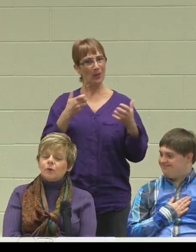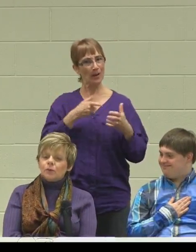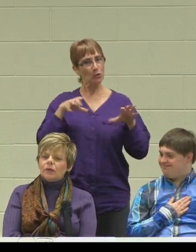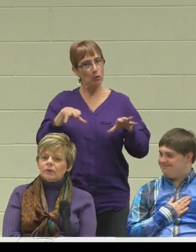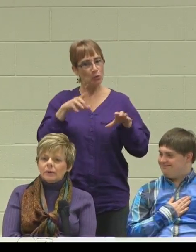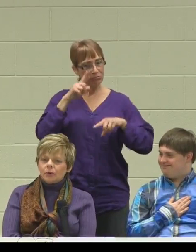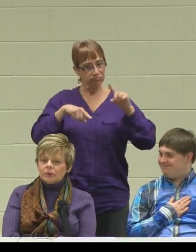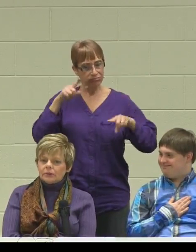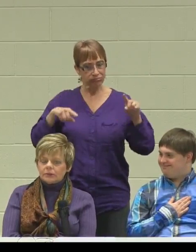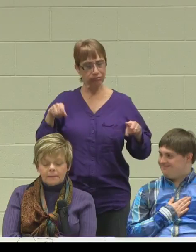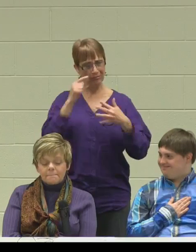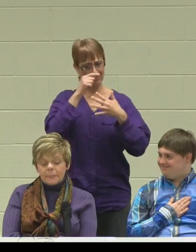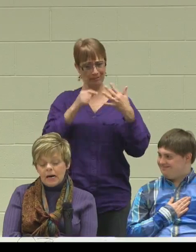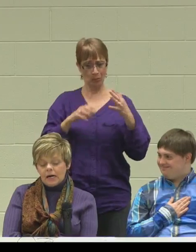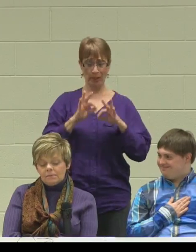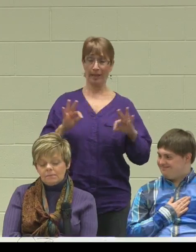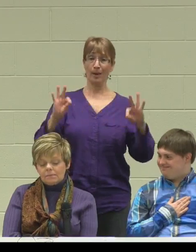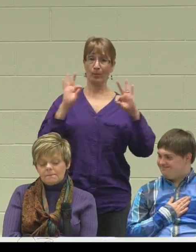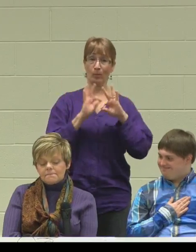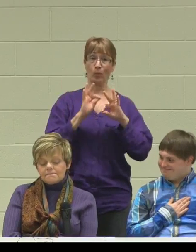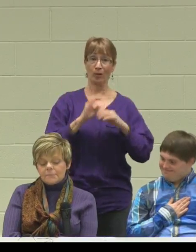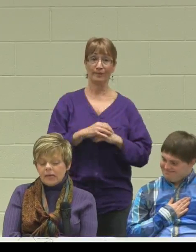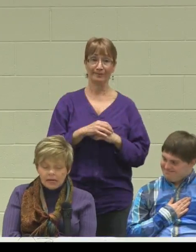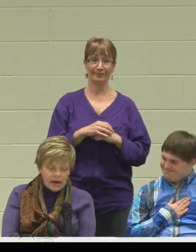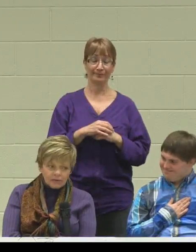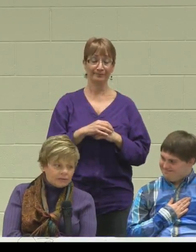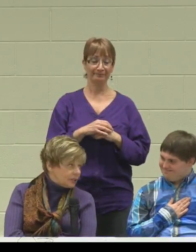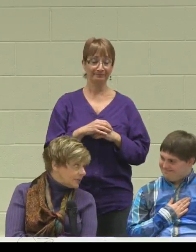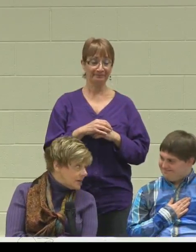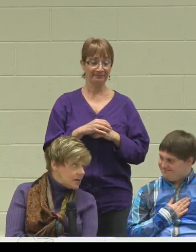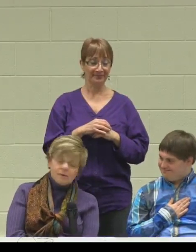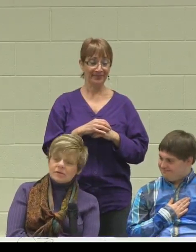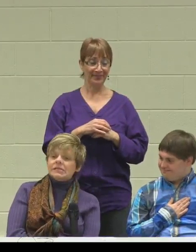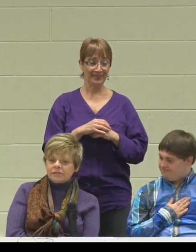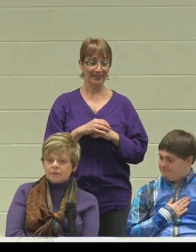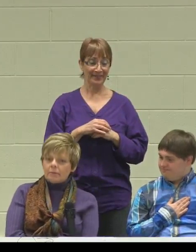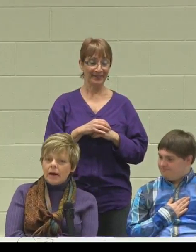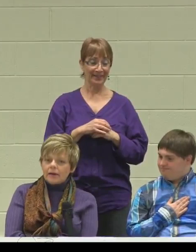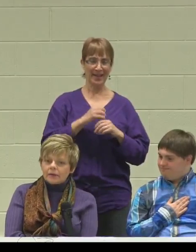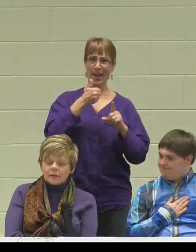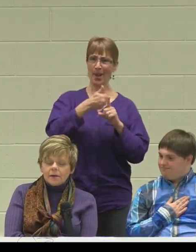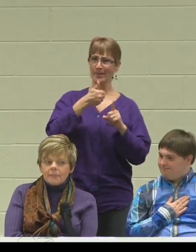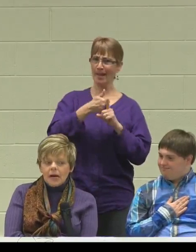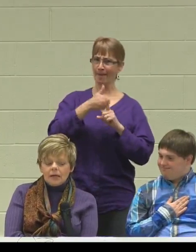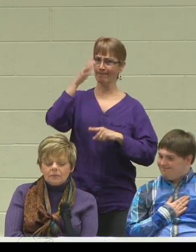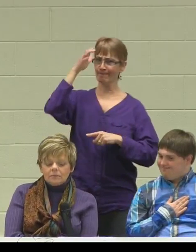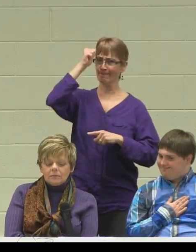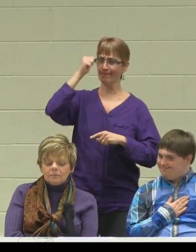that were really, really important. He, however, decided he was on a different path,